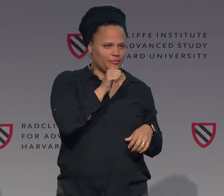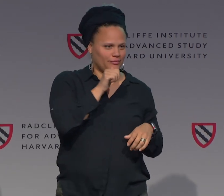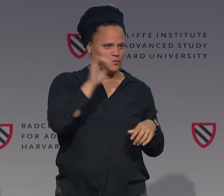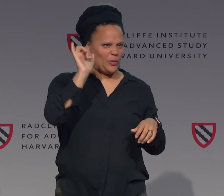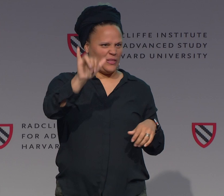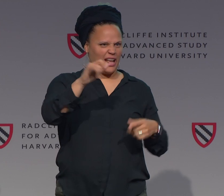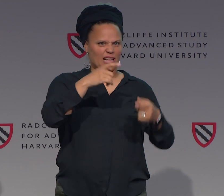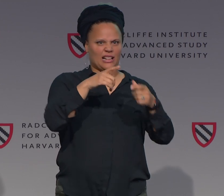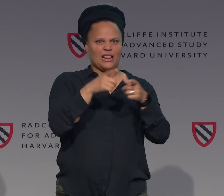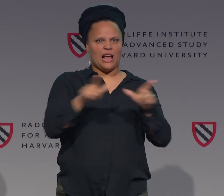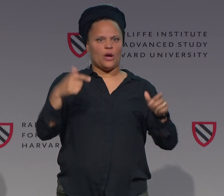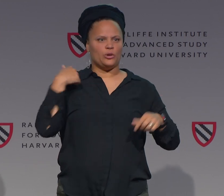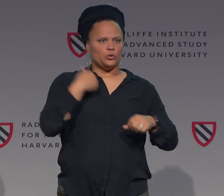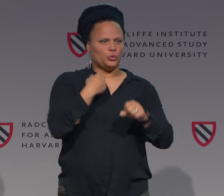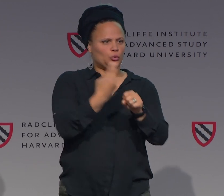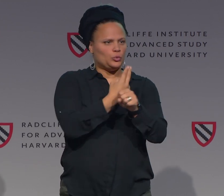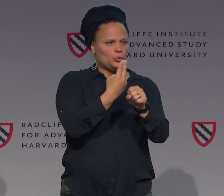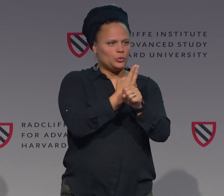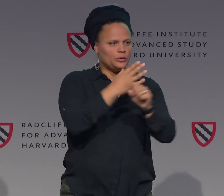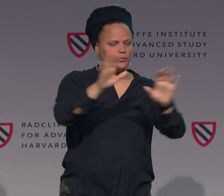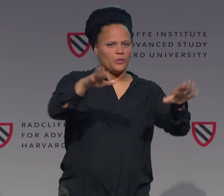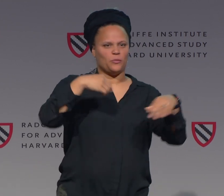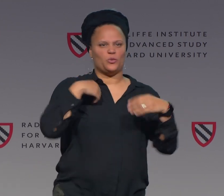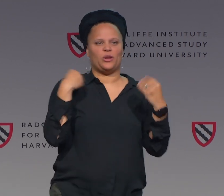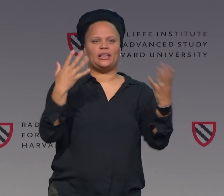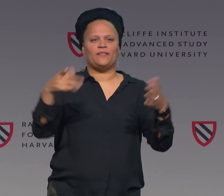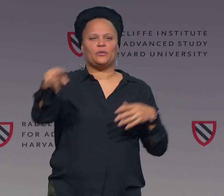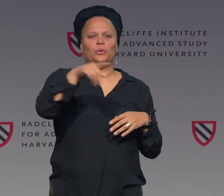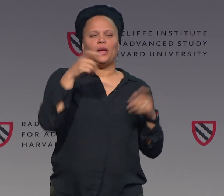So this is the sign for girl. So this is the kind of the language we use.